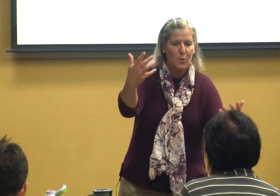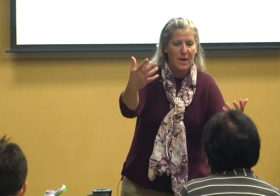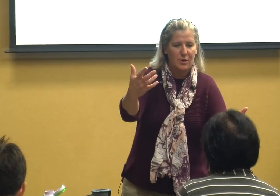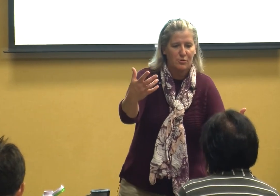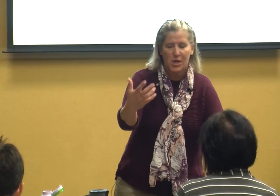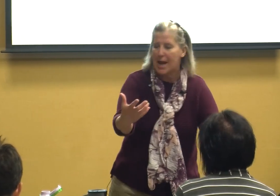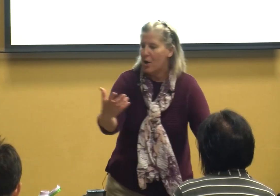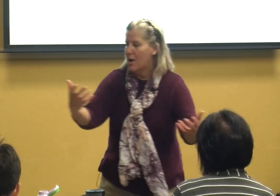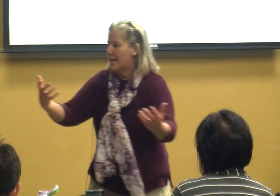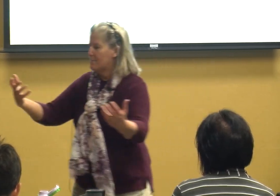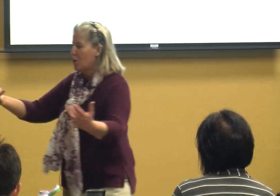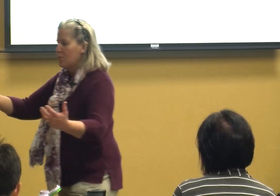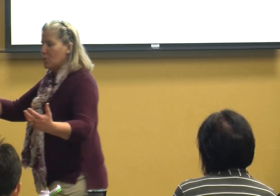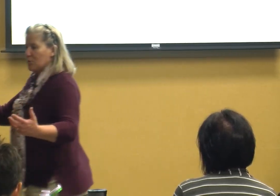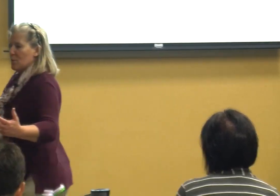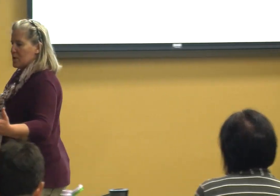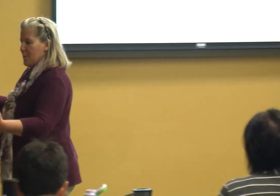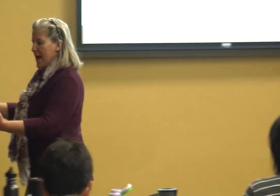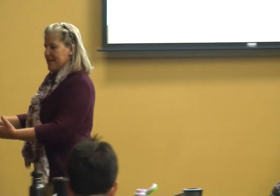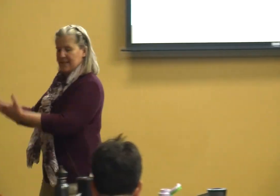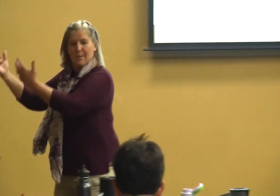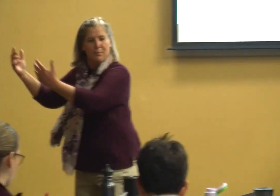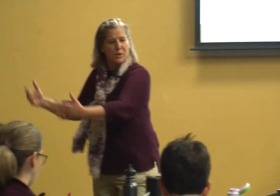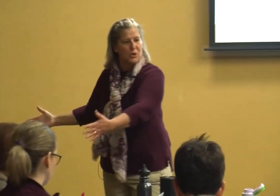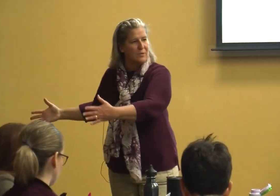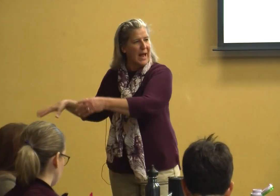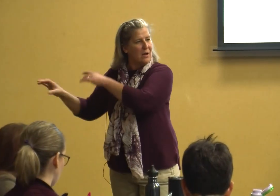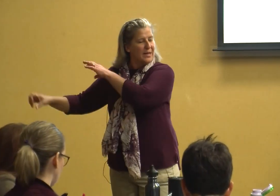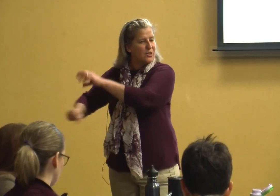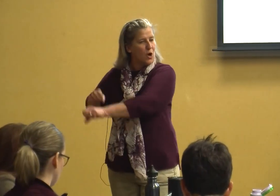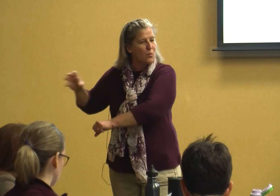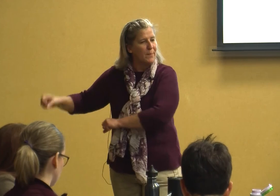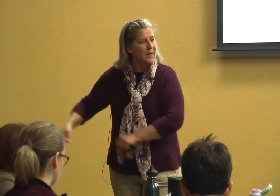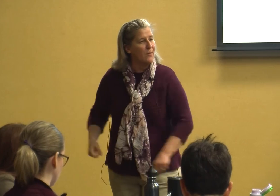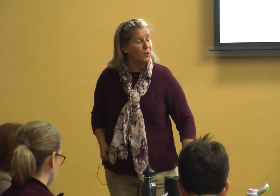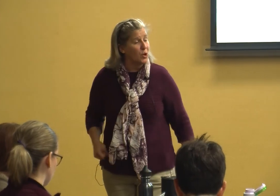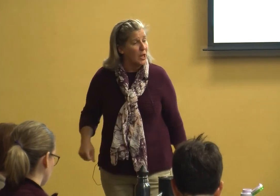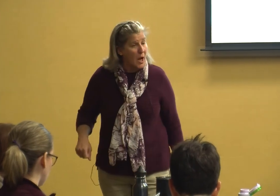out of your chair and move you through space and put you down and start ripping off your clothes